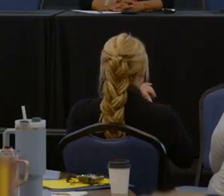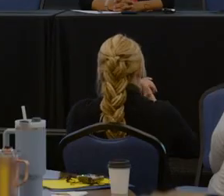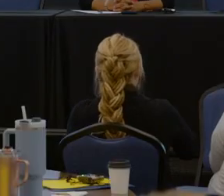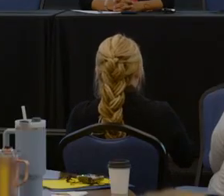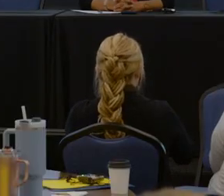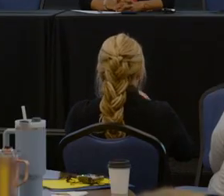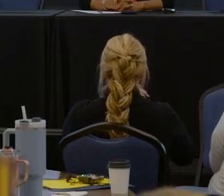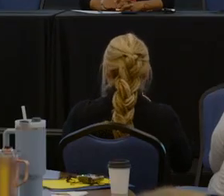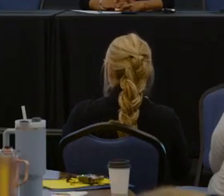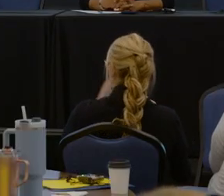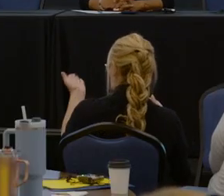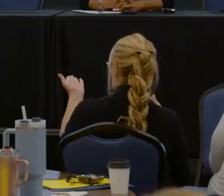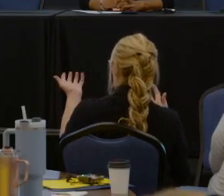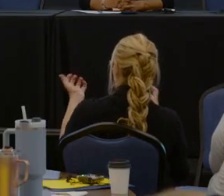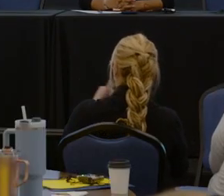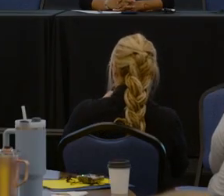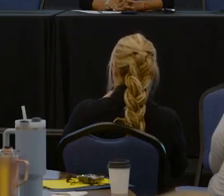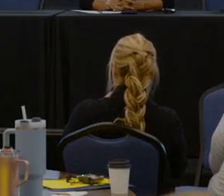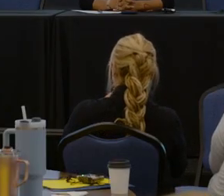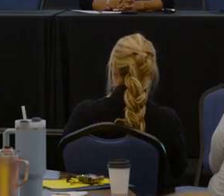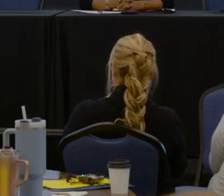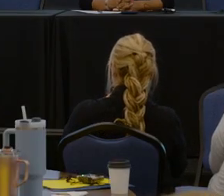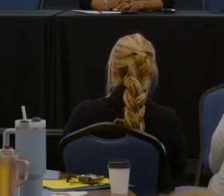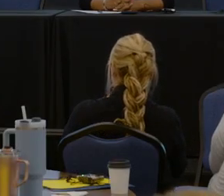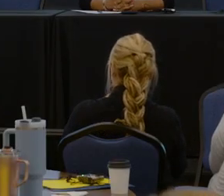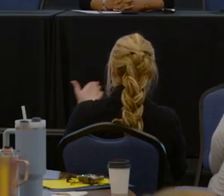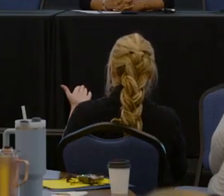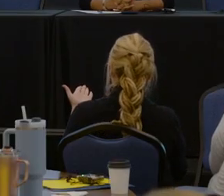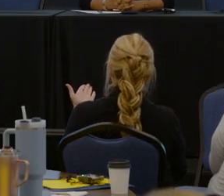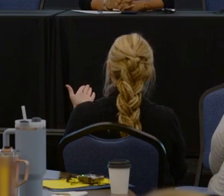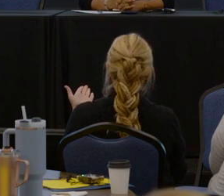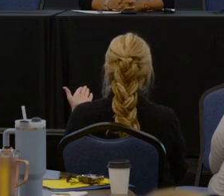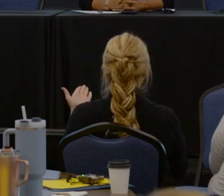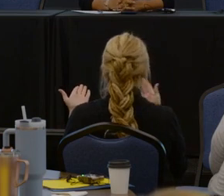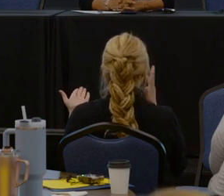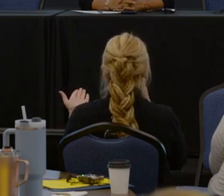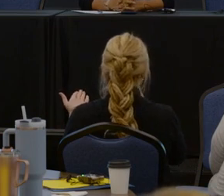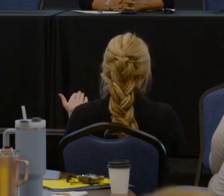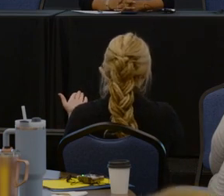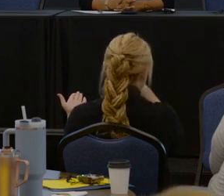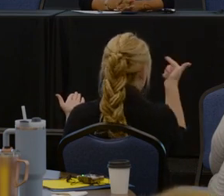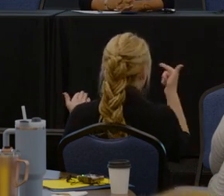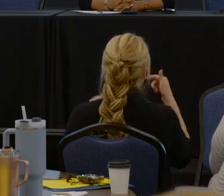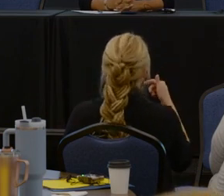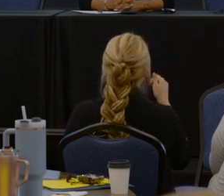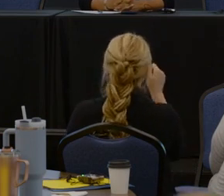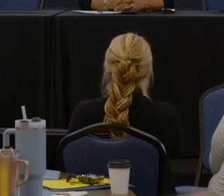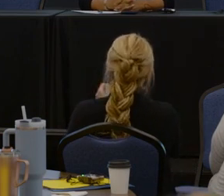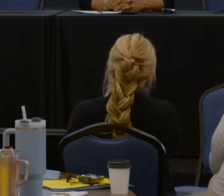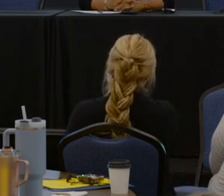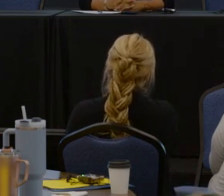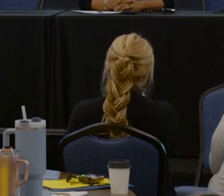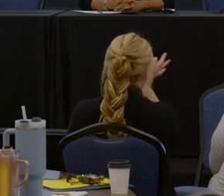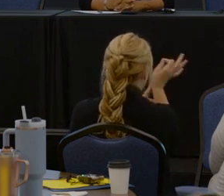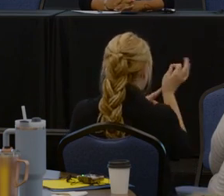How about you all go first, you're first picture. Sure. And each panelist has nine minutes, and then we'll do our open forum.